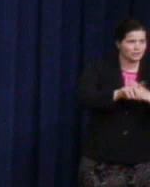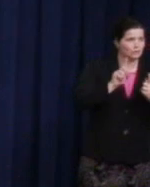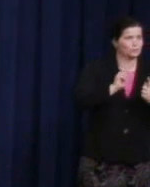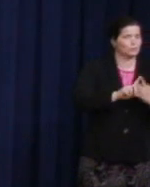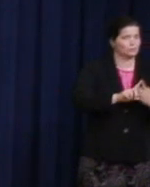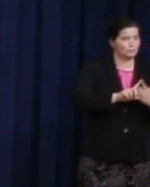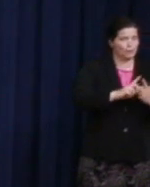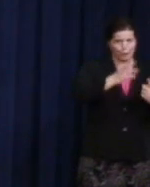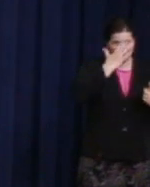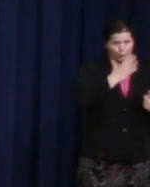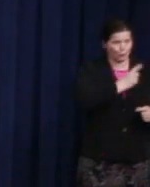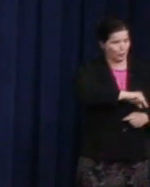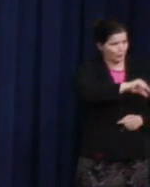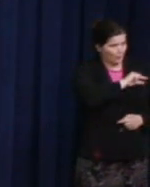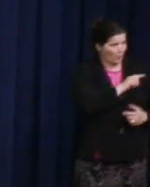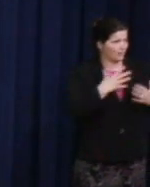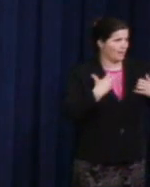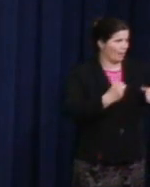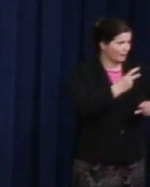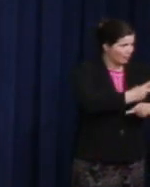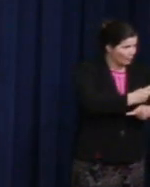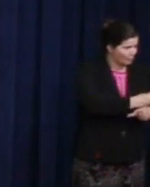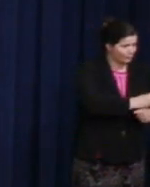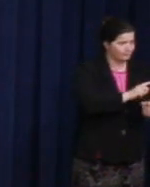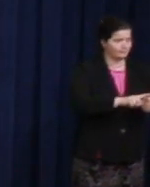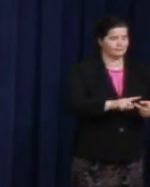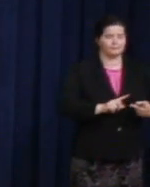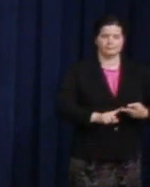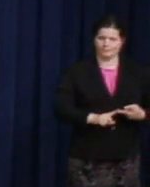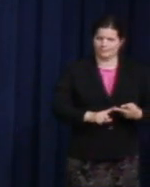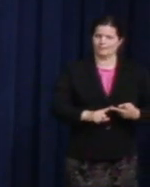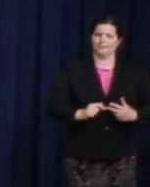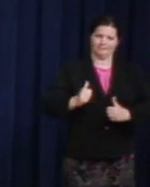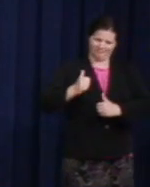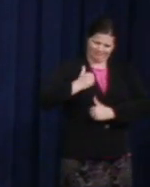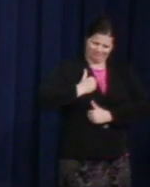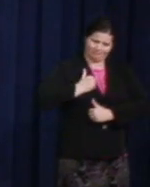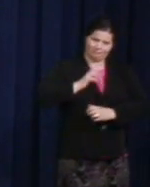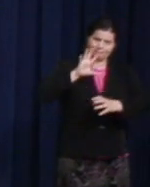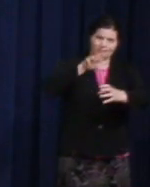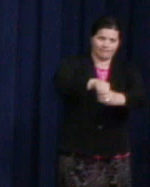and where brave men and women can fight for the country they love, regardless of who they love.